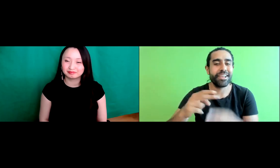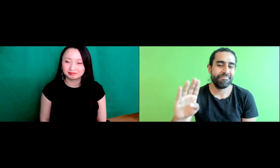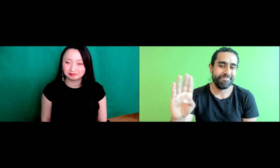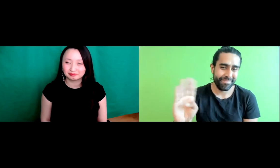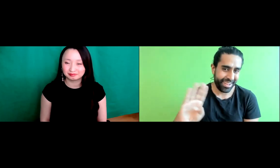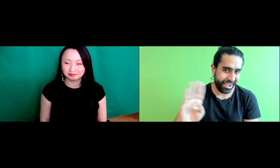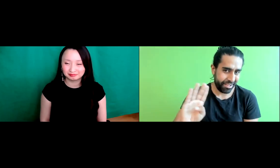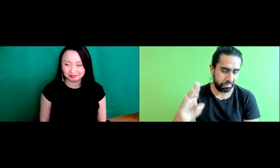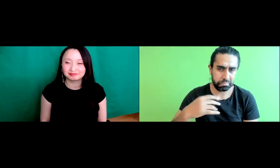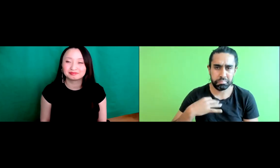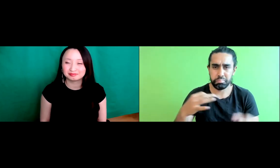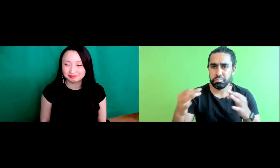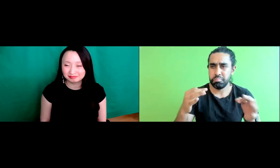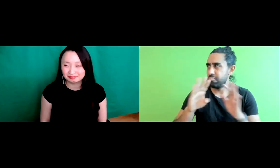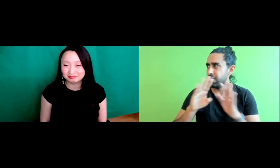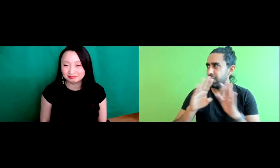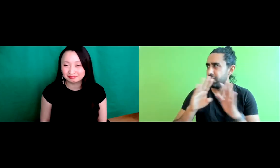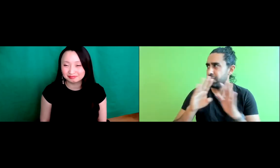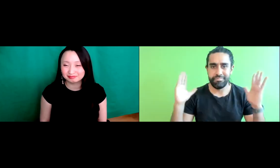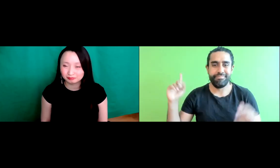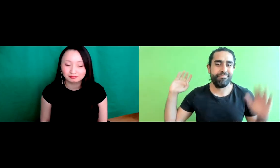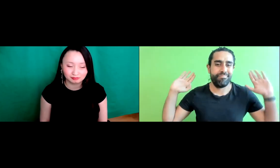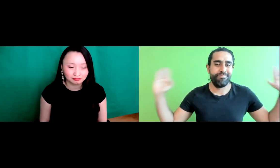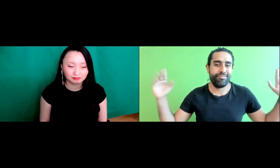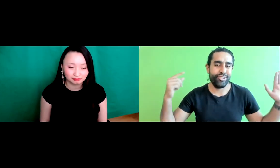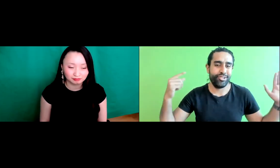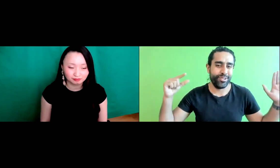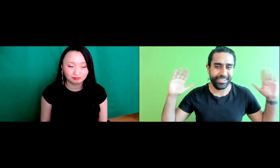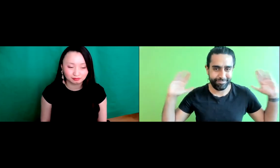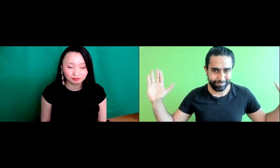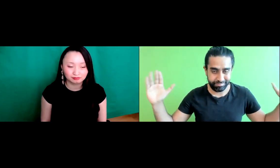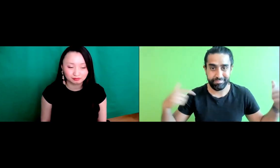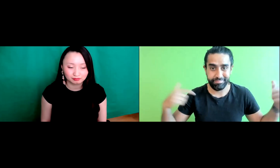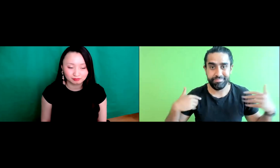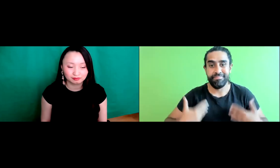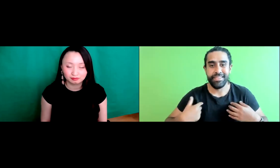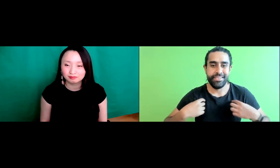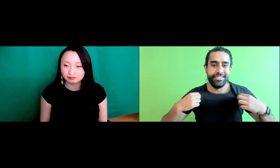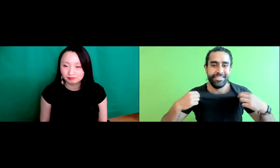This is my sign name. And just a background description, I'm sitting